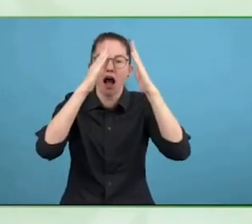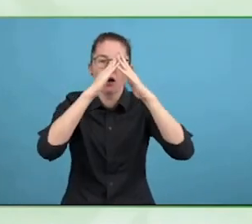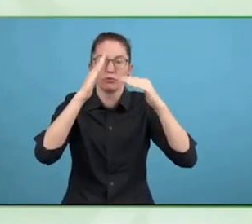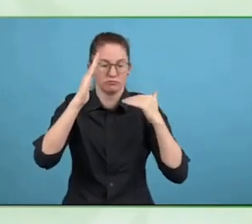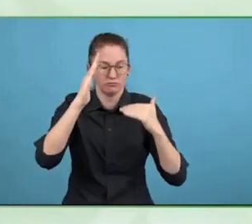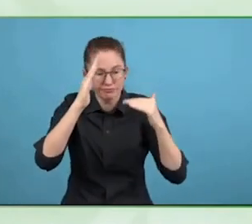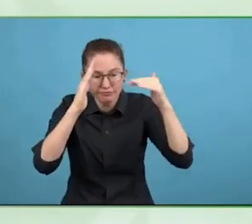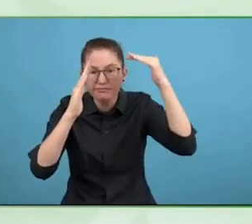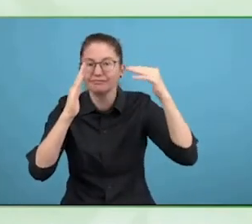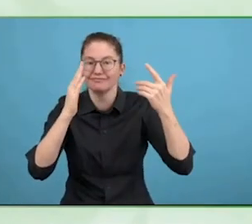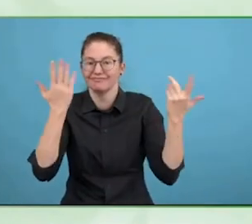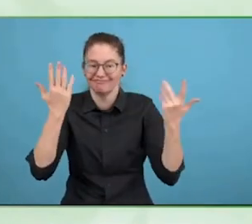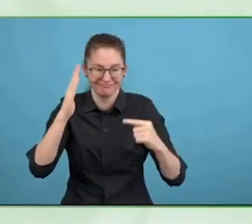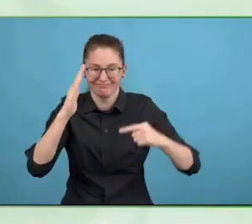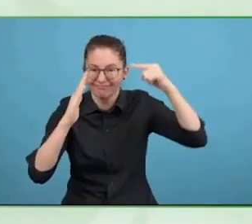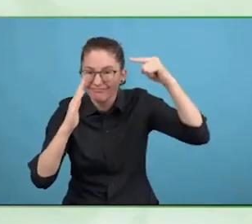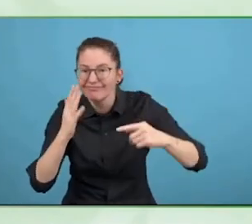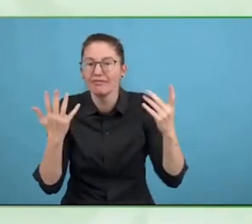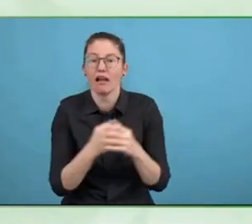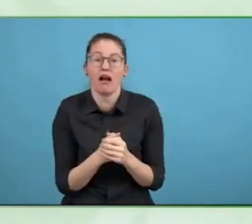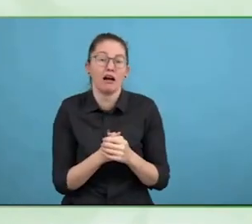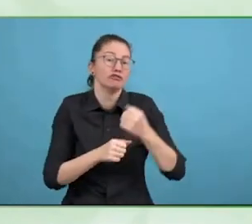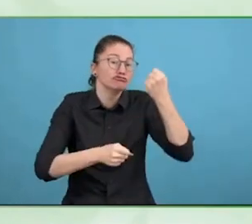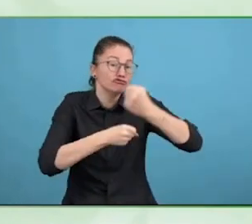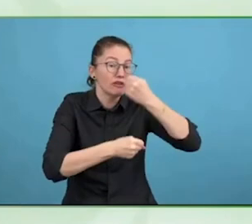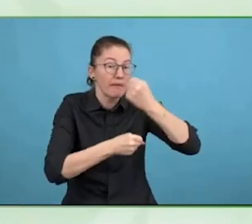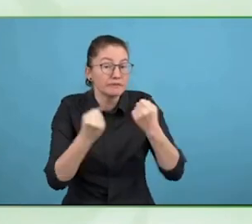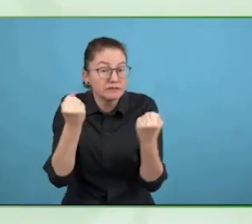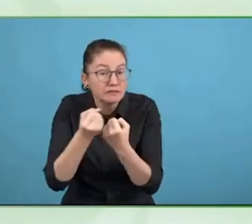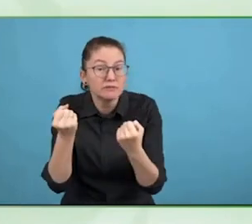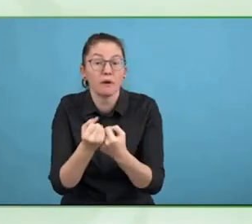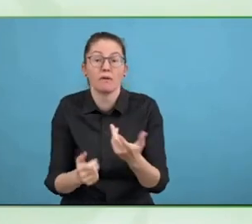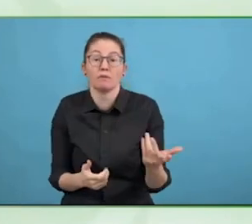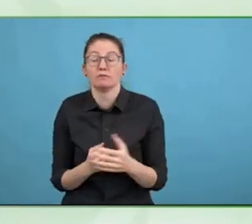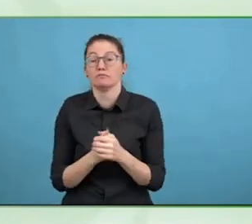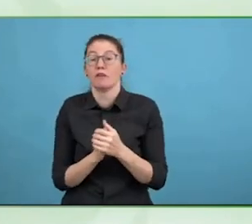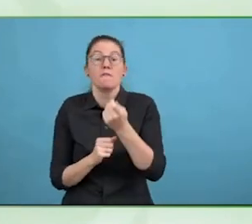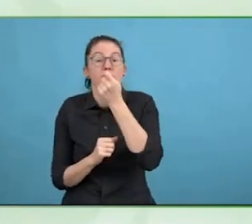Can you help to bridge that gap? How do you see your role as a lawyer?